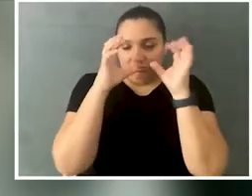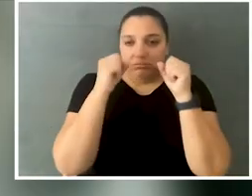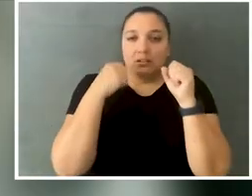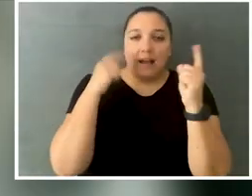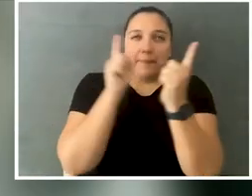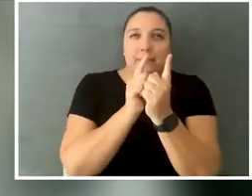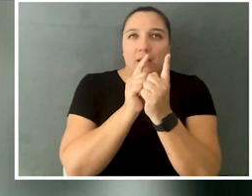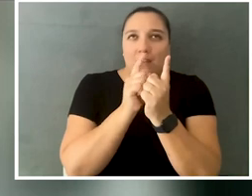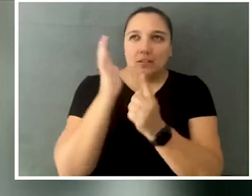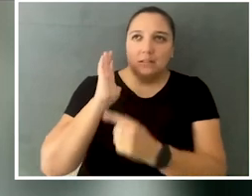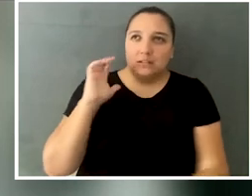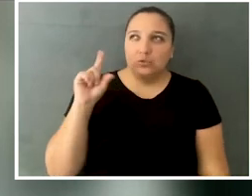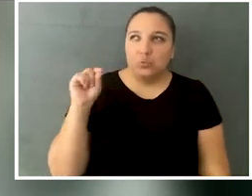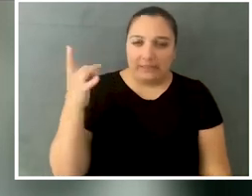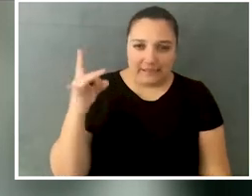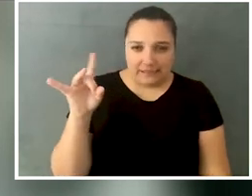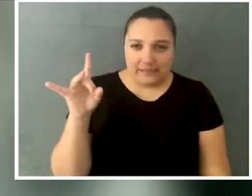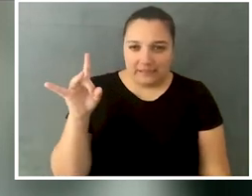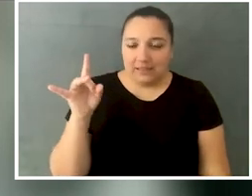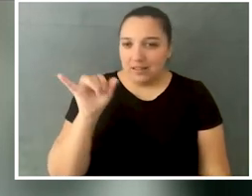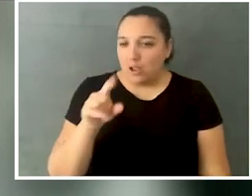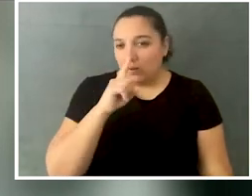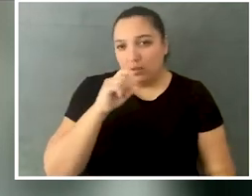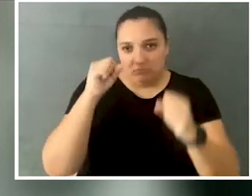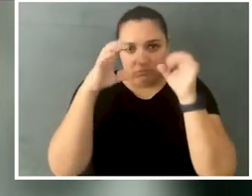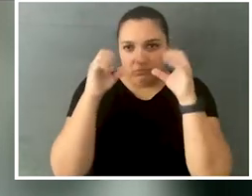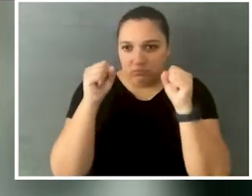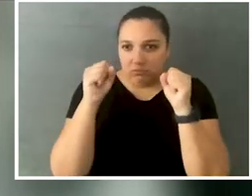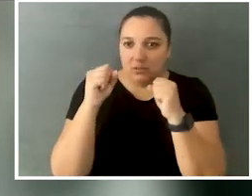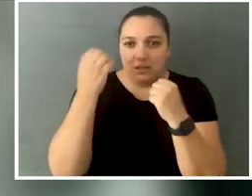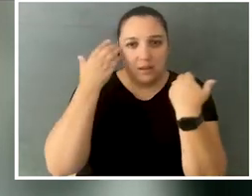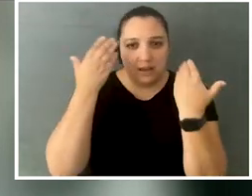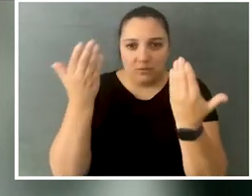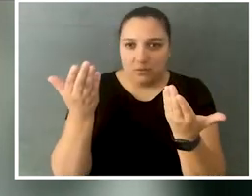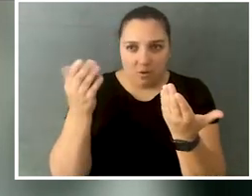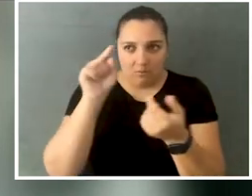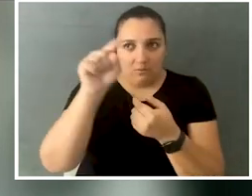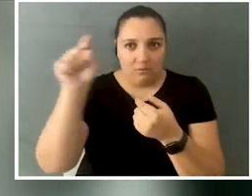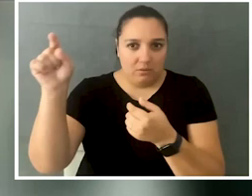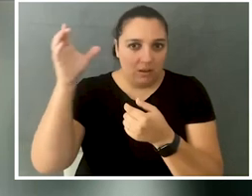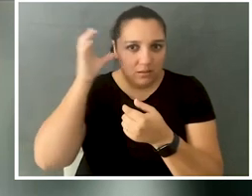I first met Judy in 2018, and this is something that I think is really remarkable. I'm not sure how familiar the listeners are